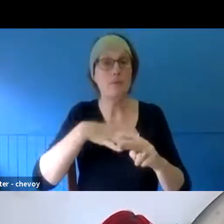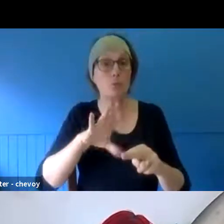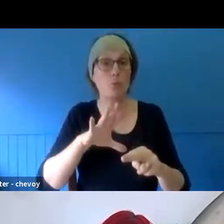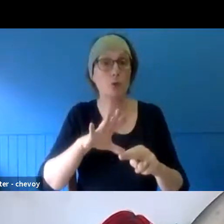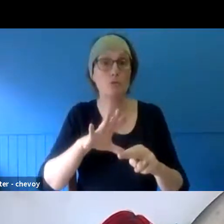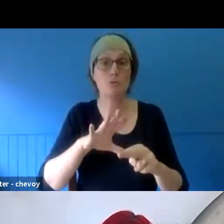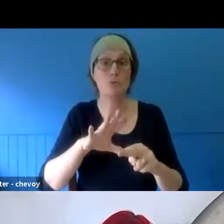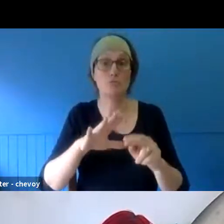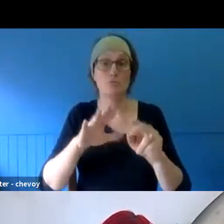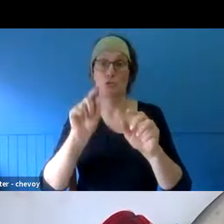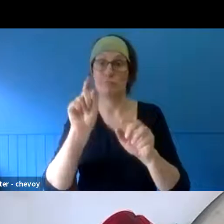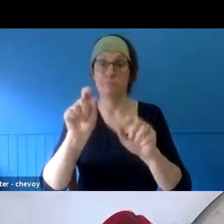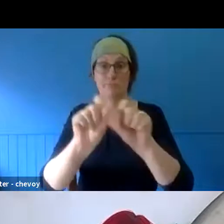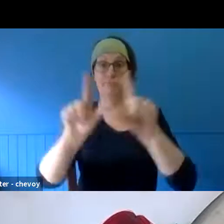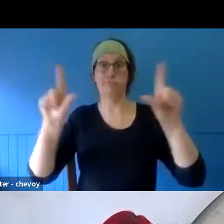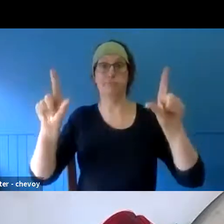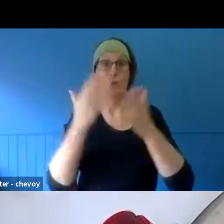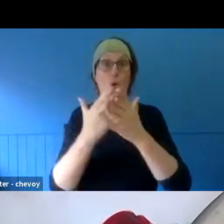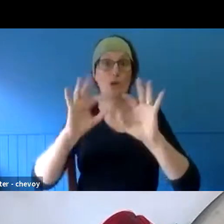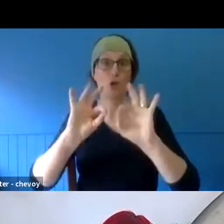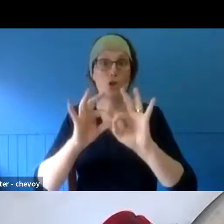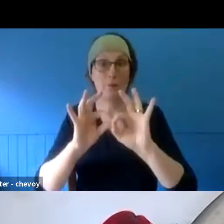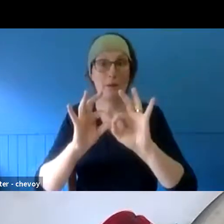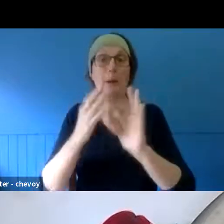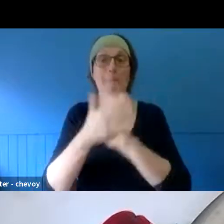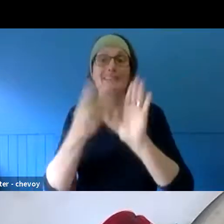can see of their video, and there'll be a drop-down menu, and you can pin